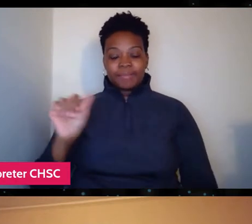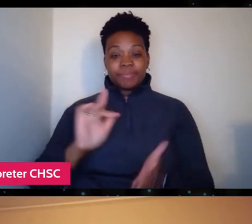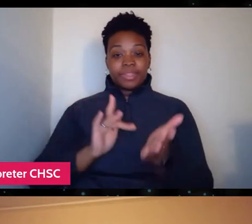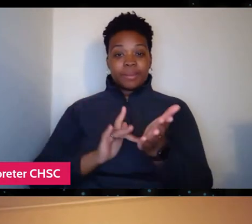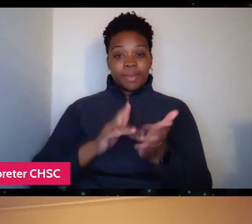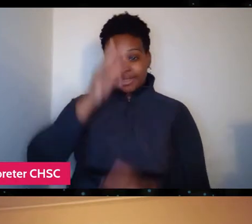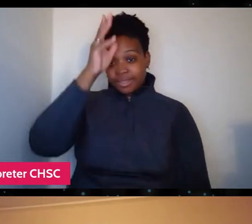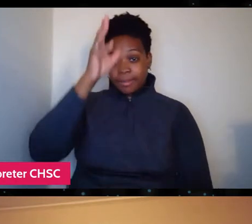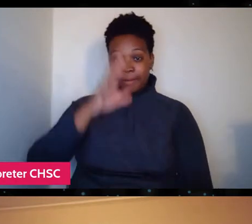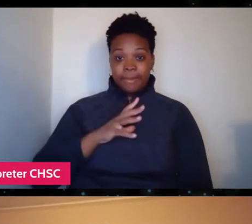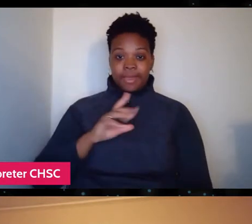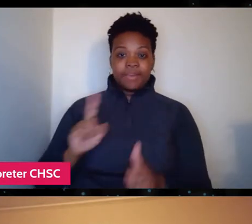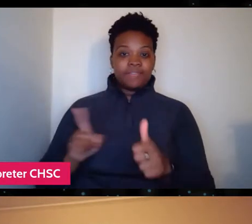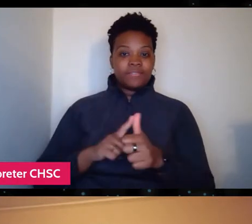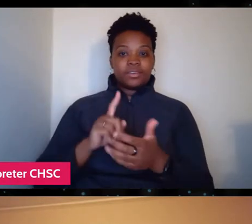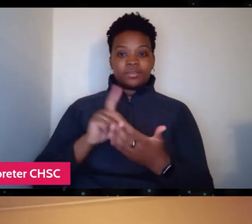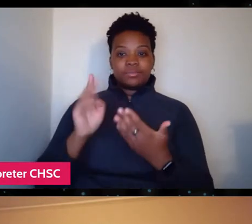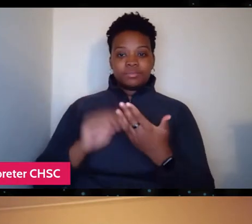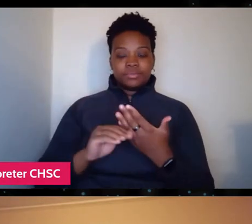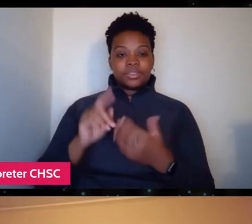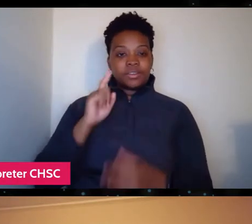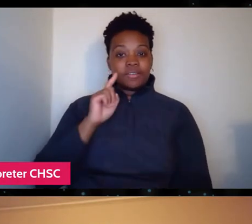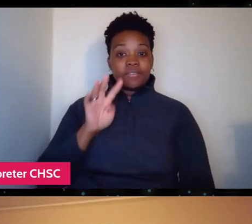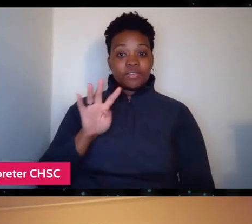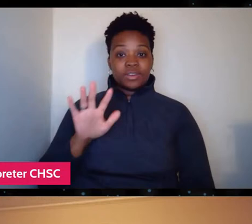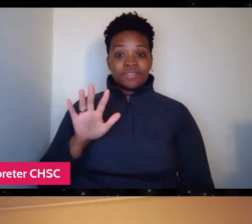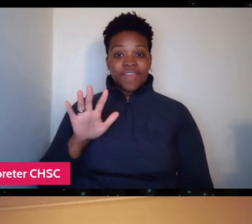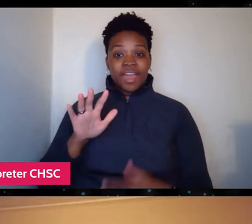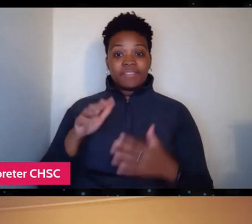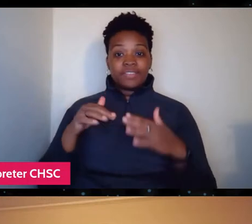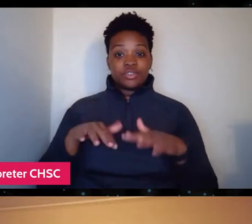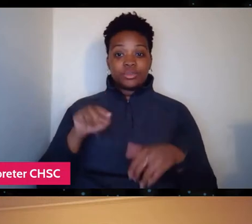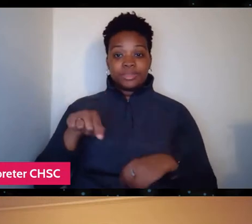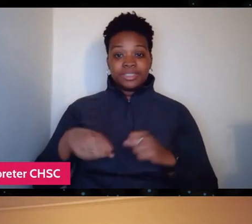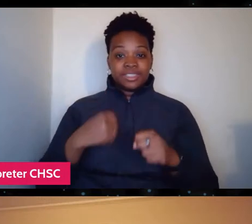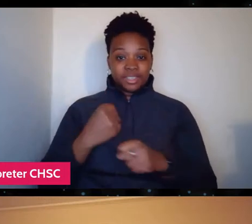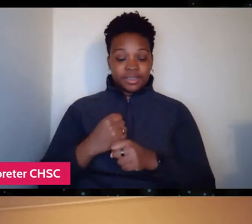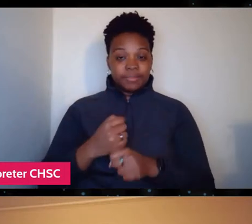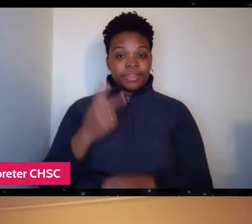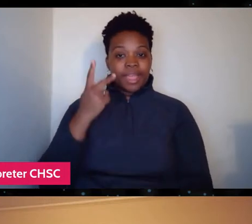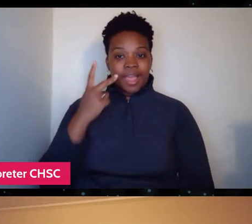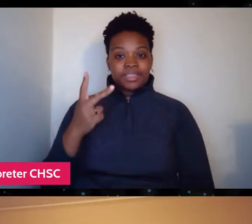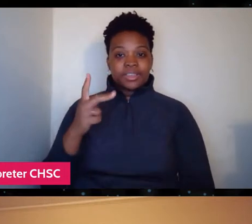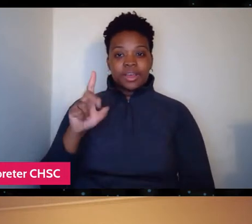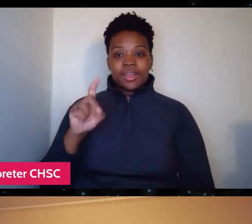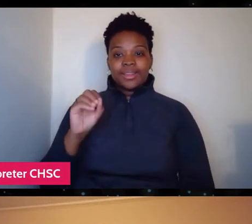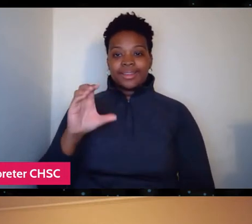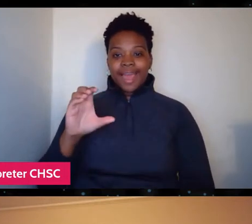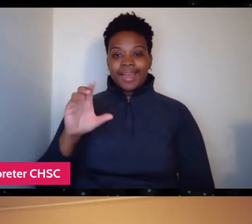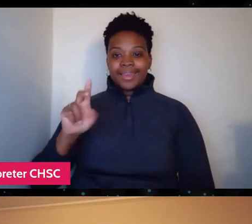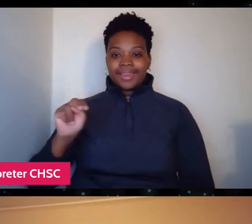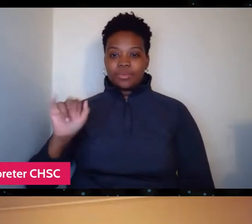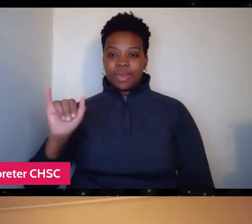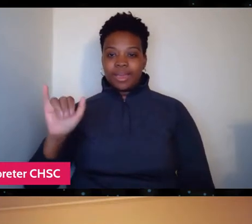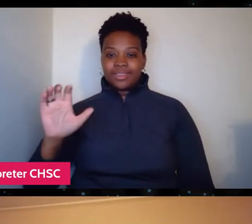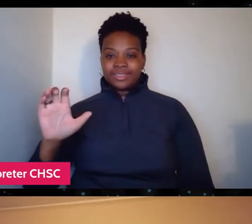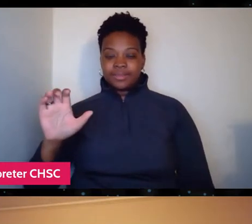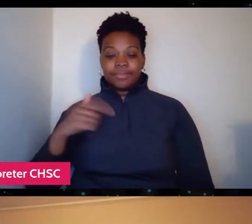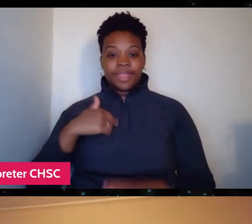programed for CIFF45 streams this year. I saw it at Doc NYC and I emailed Vladimir and Paul immediately.